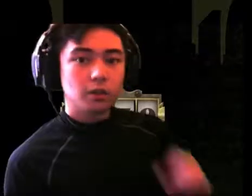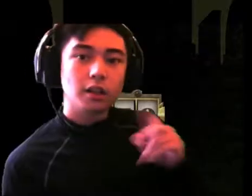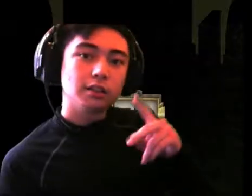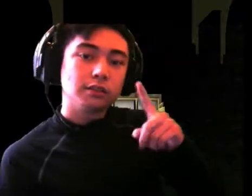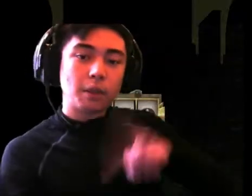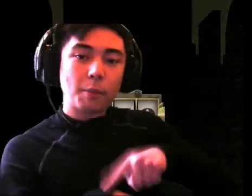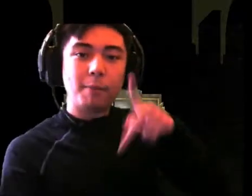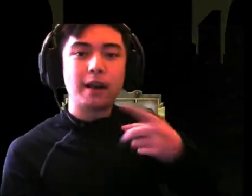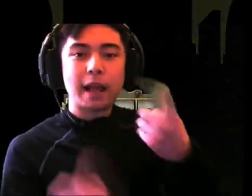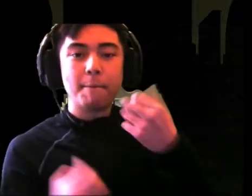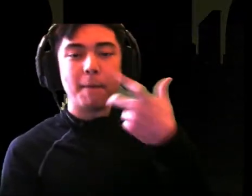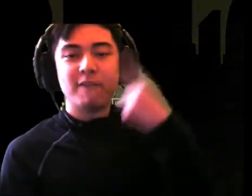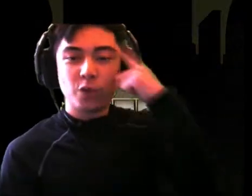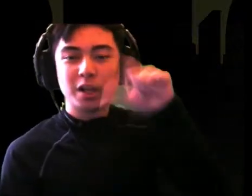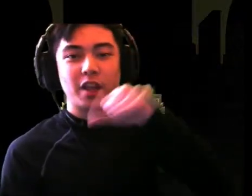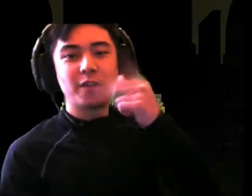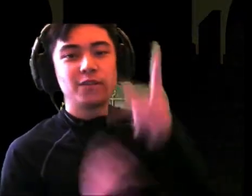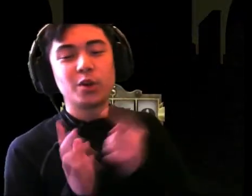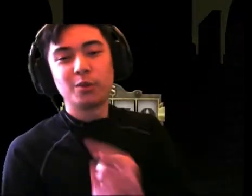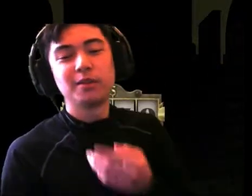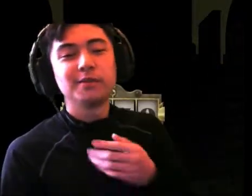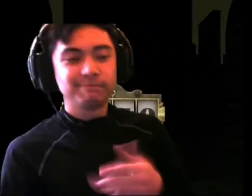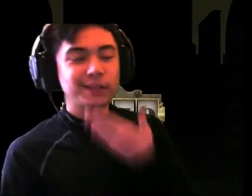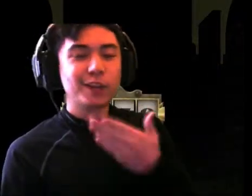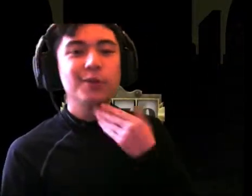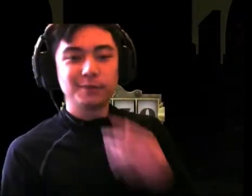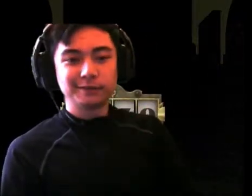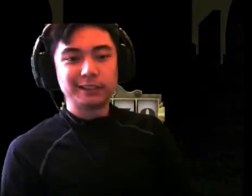Ok, time up. Come back for another video Thank you